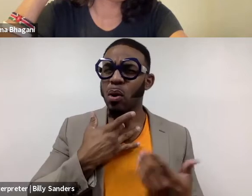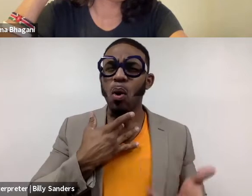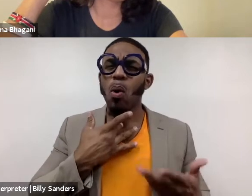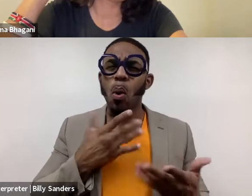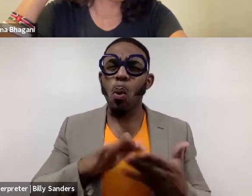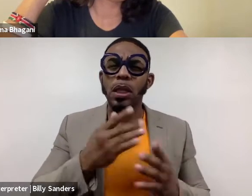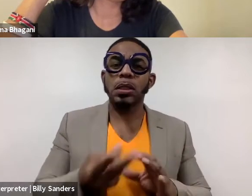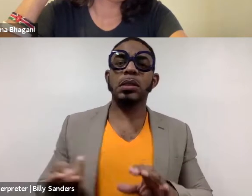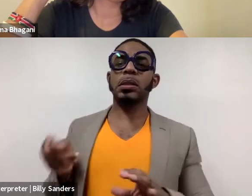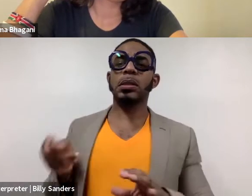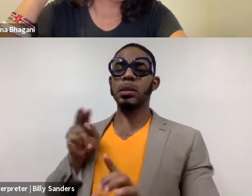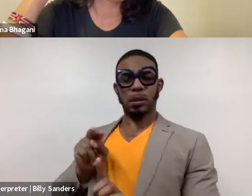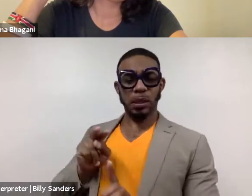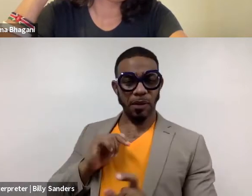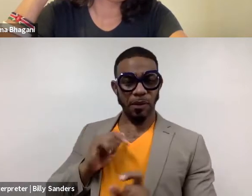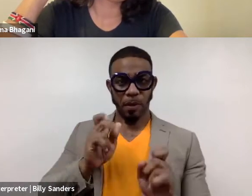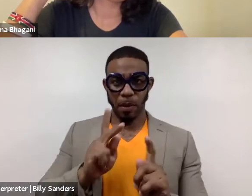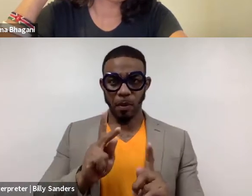If I give everyone to one of these woman,